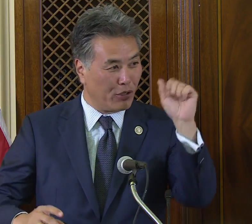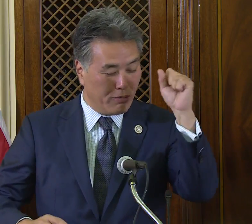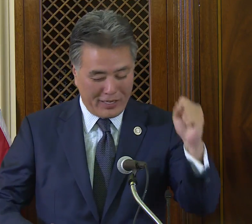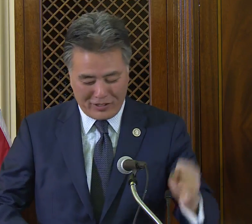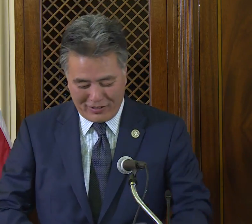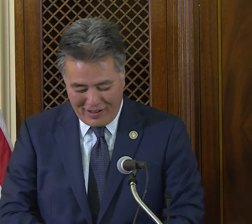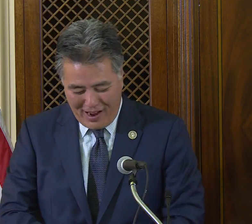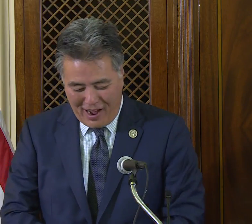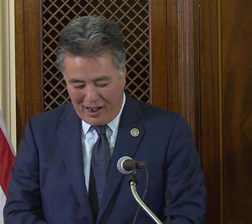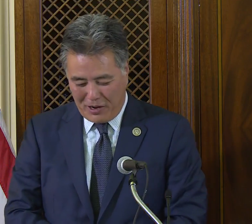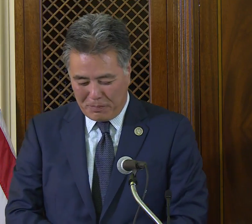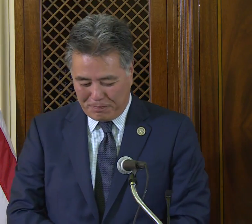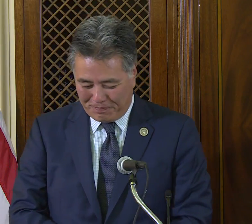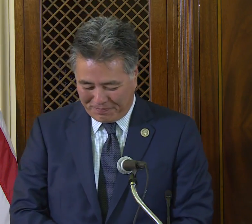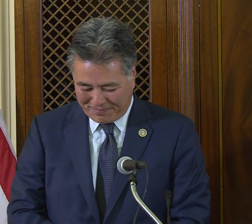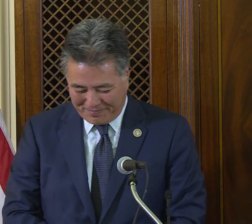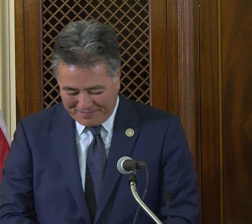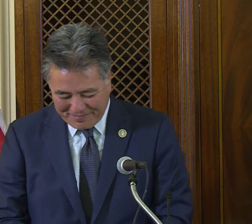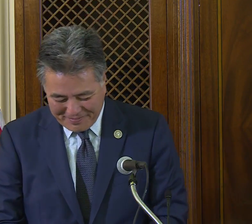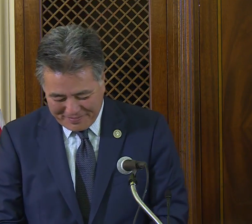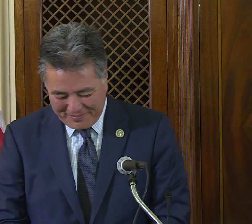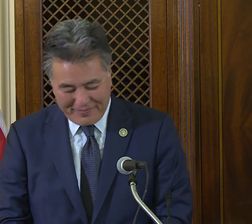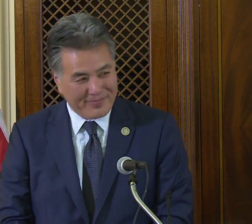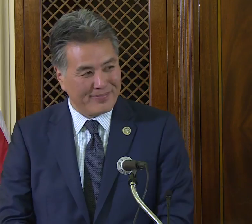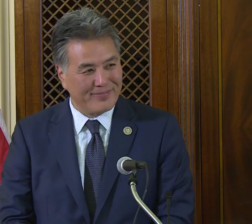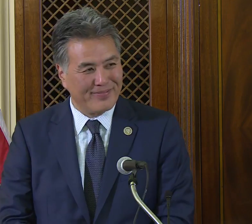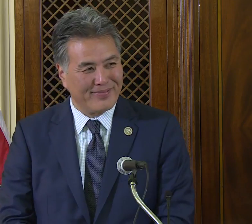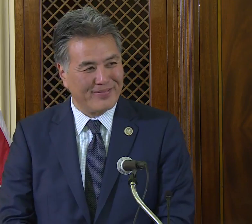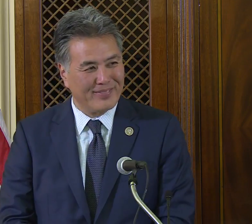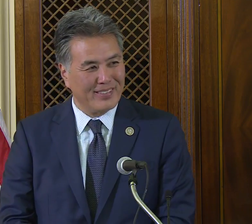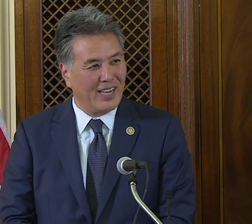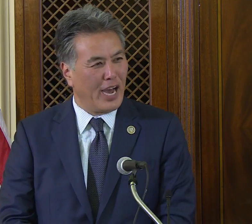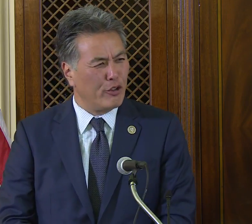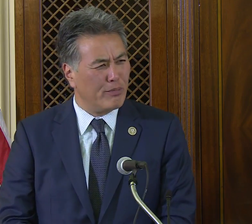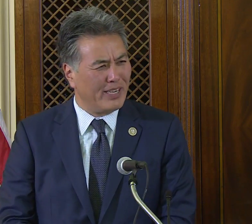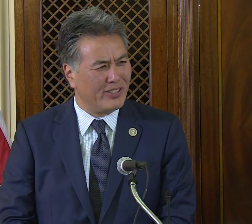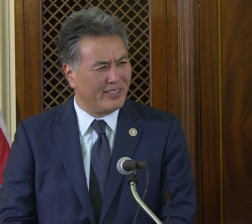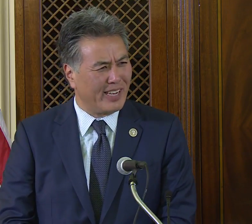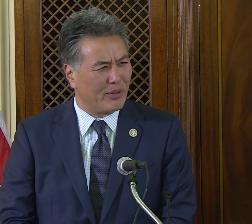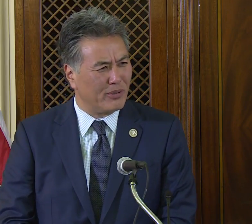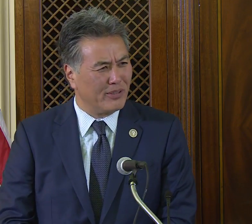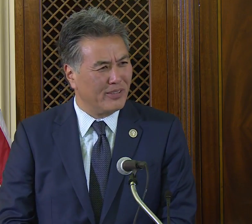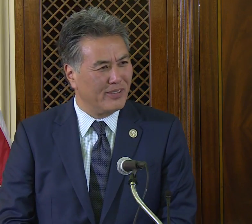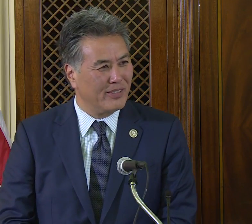Go Bison. How do you do bison, Catherine?